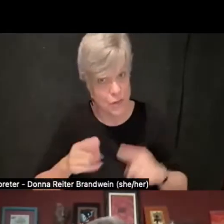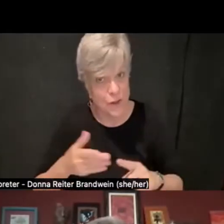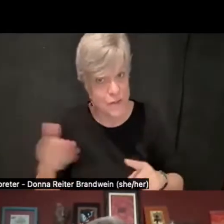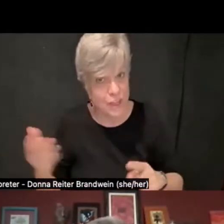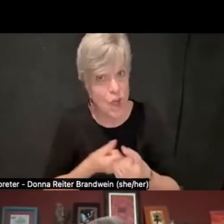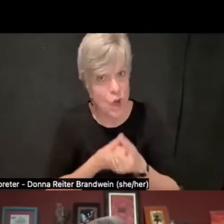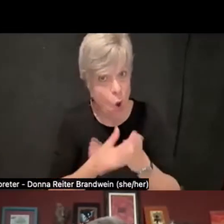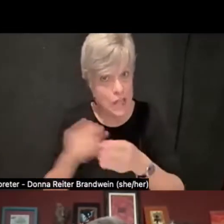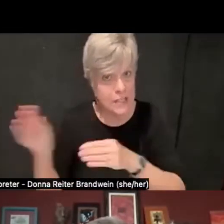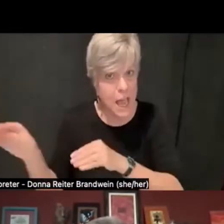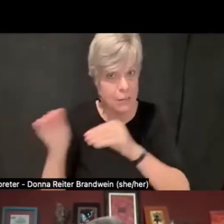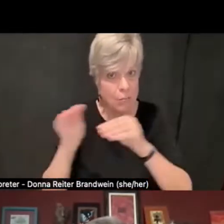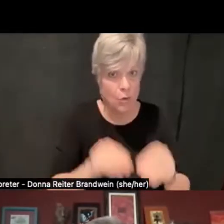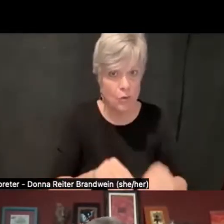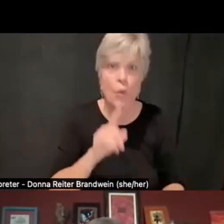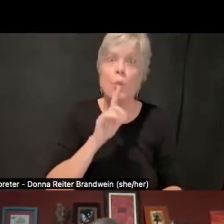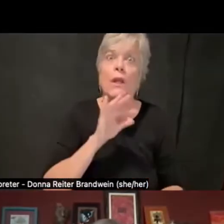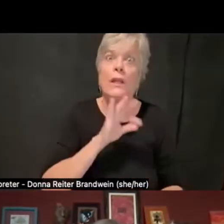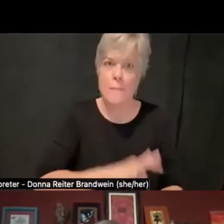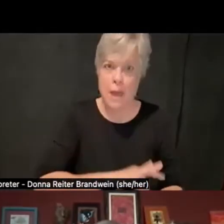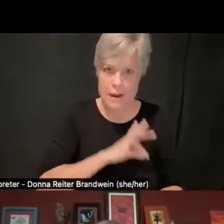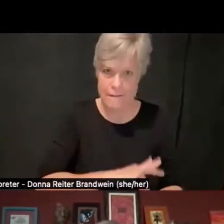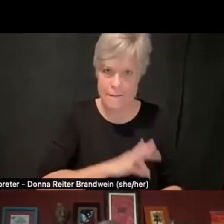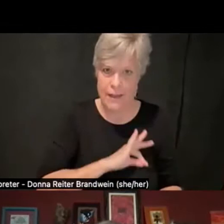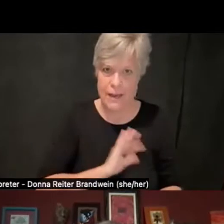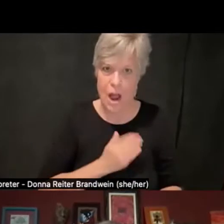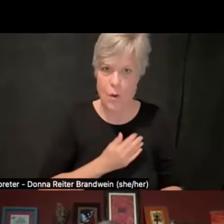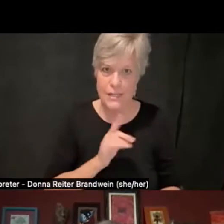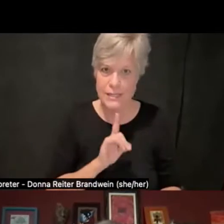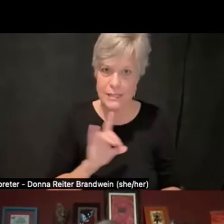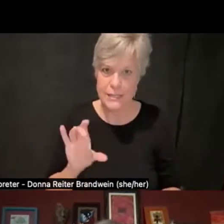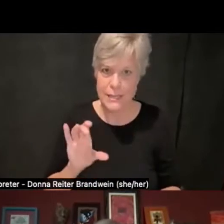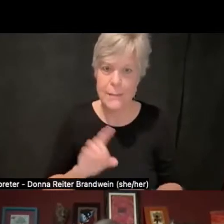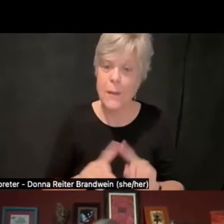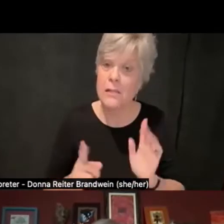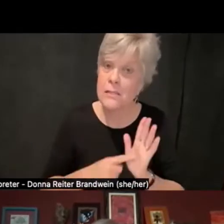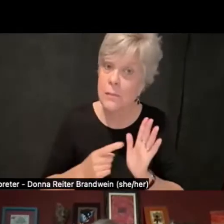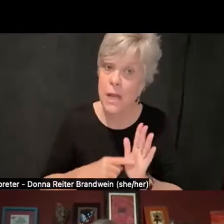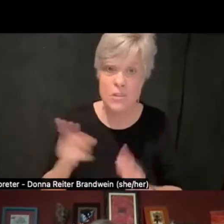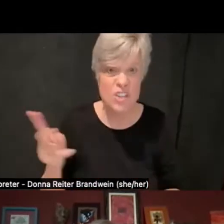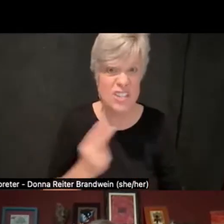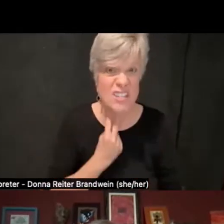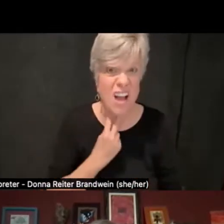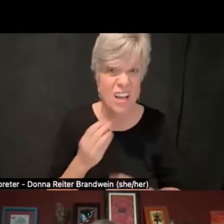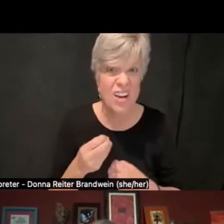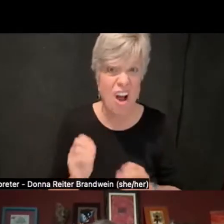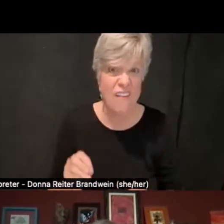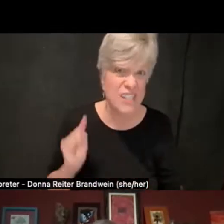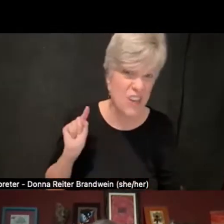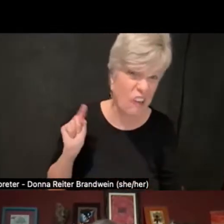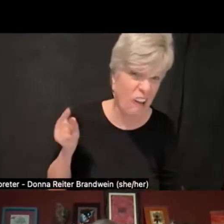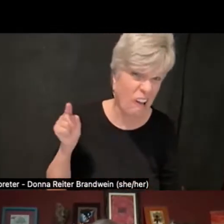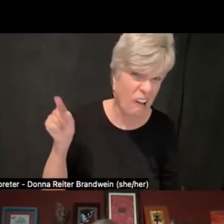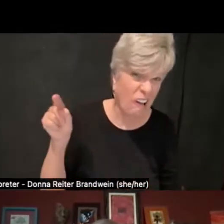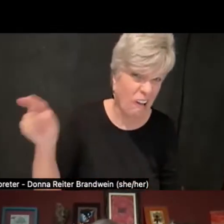and it's been beneficial, but sometimes you may be in an office where you're still on the outskirts of campus in the basement.